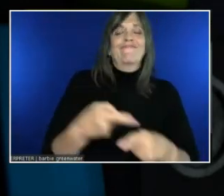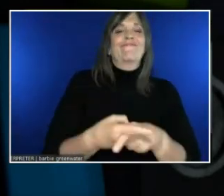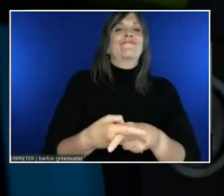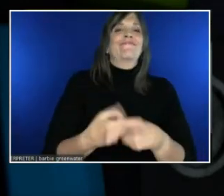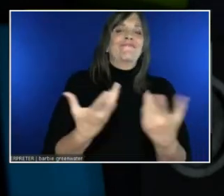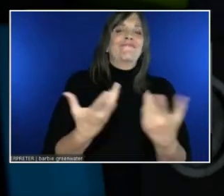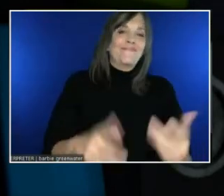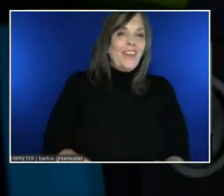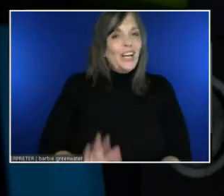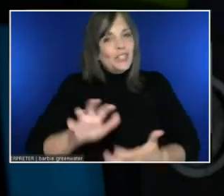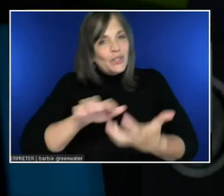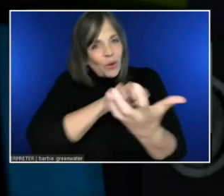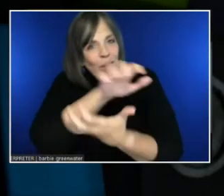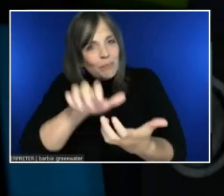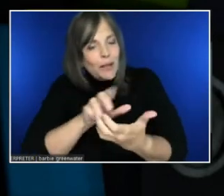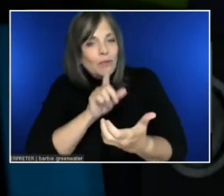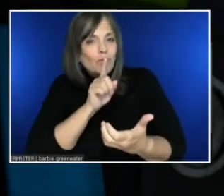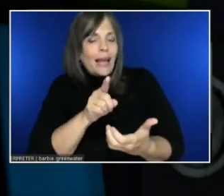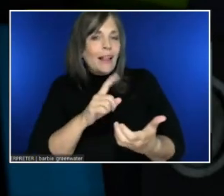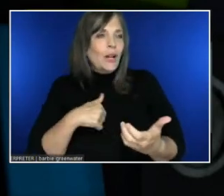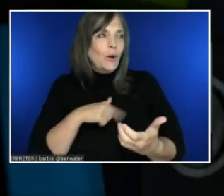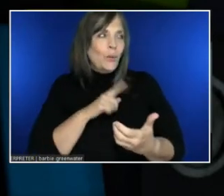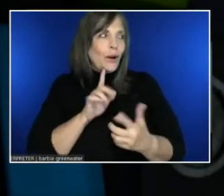We're not, as I said, the primary use case for translation.